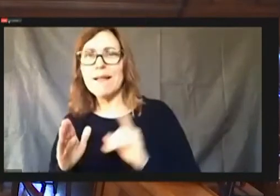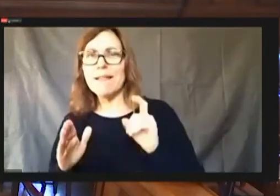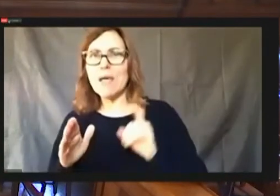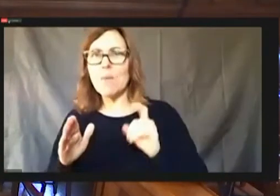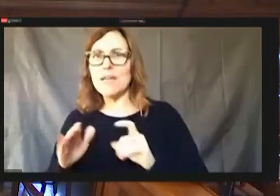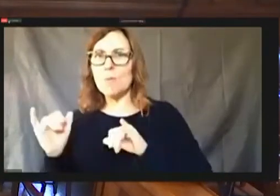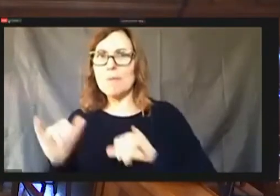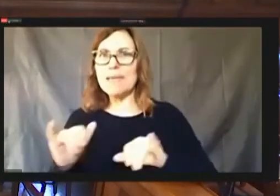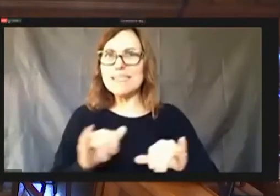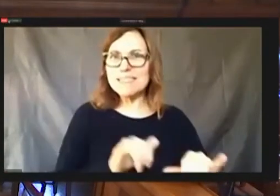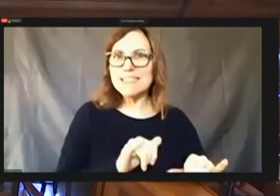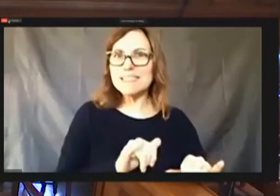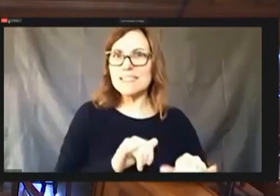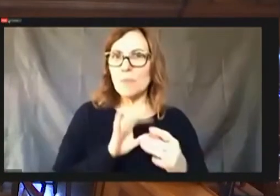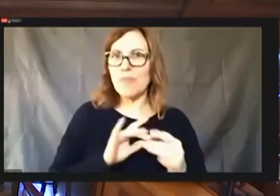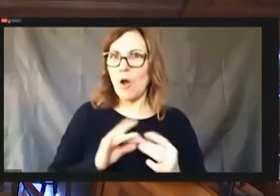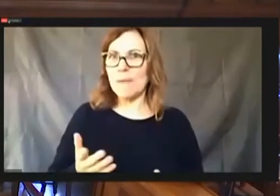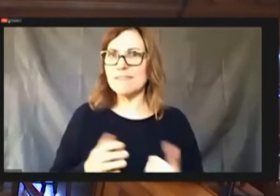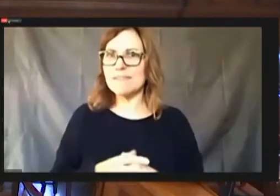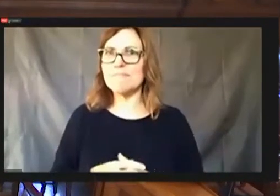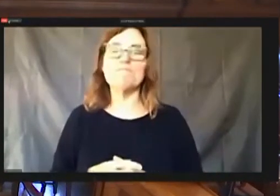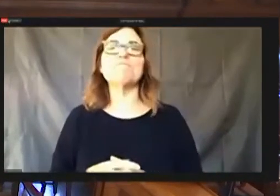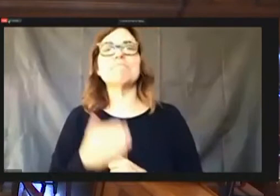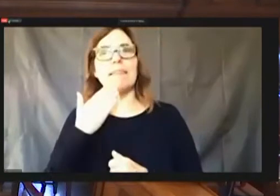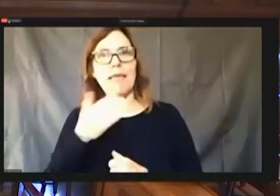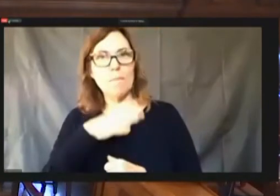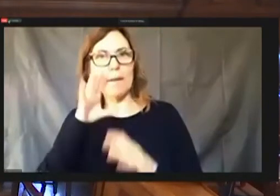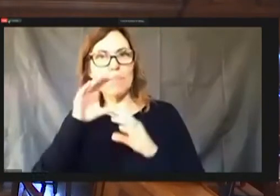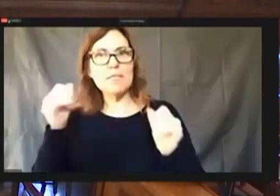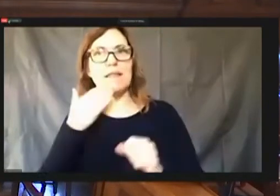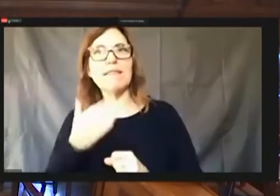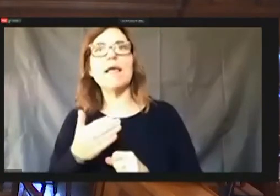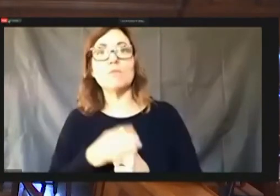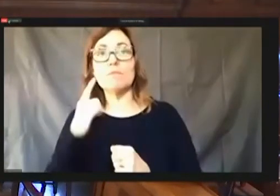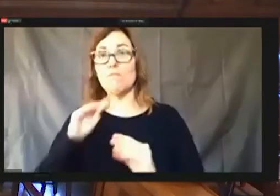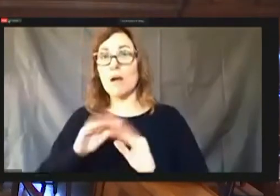Thank you Madam President, just for clarity, we did not vote on the street sweeper.